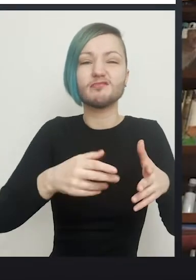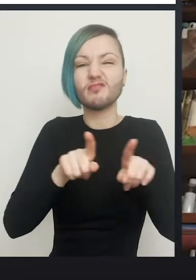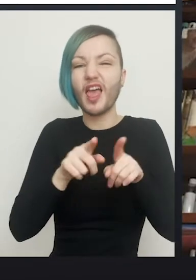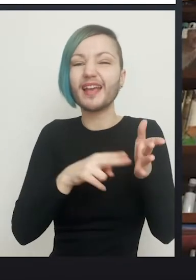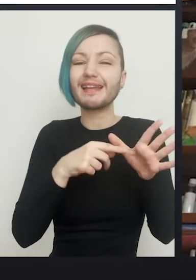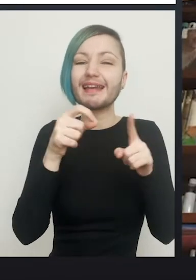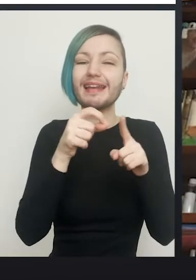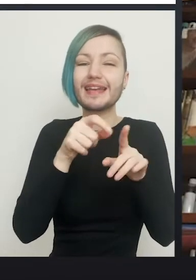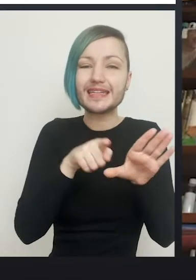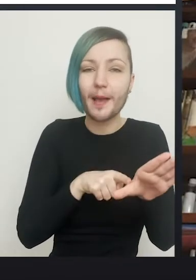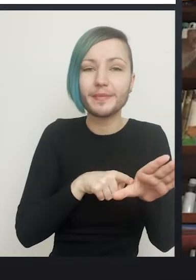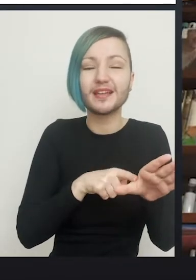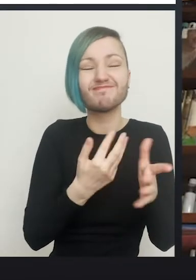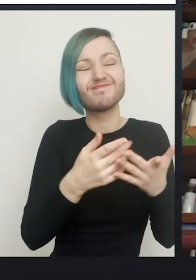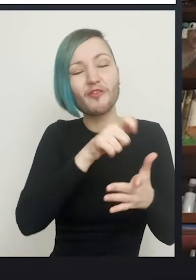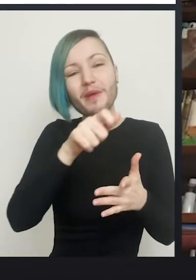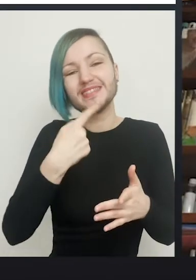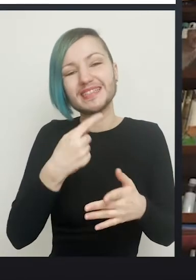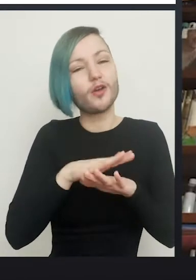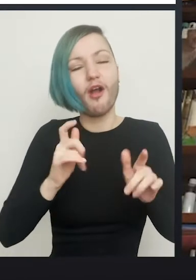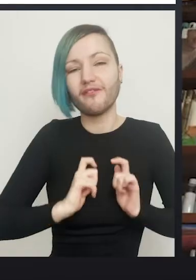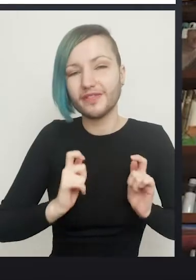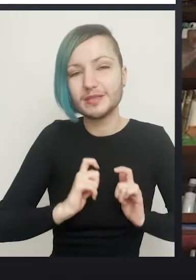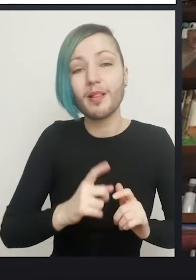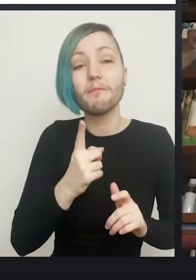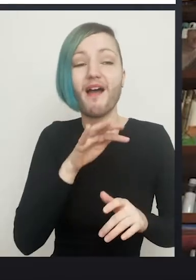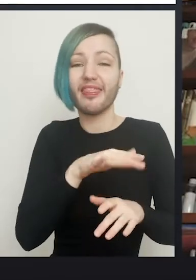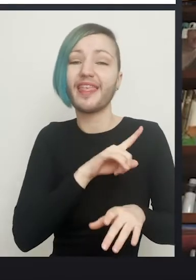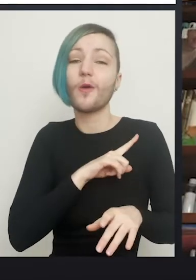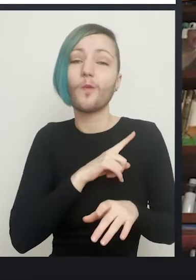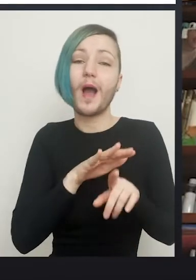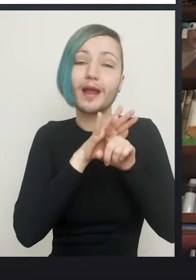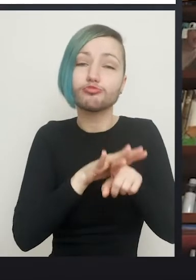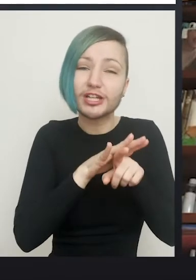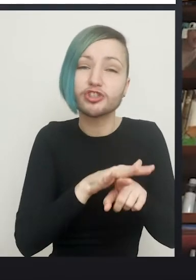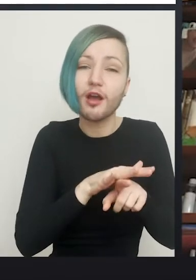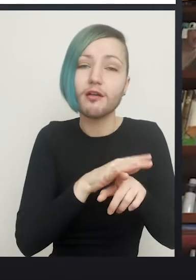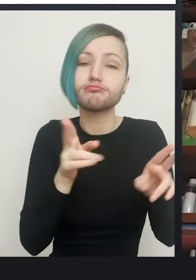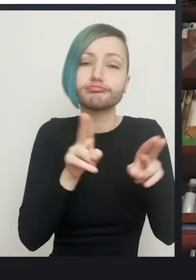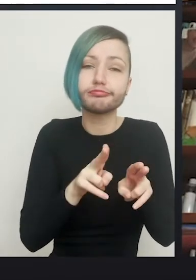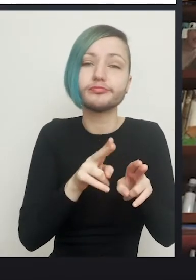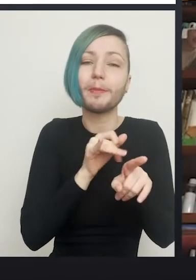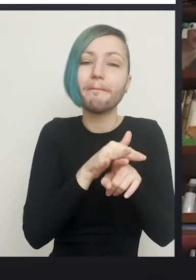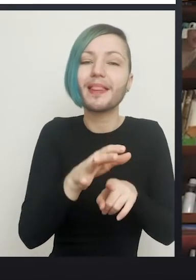which unfortunately quite a lot of patients find uncomfortable. It's putting pressure on, it's reducing the risk of bleeding, particularly from the urethra,